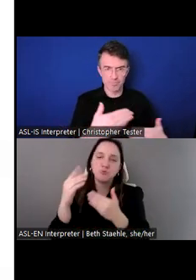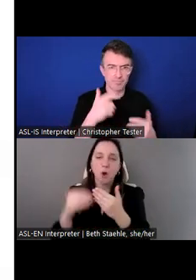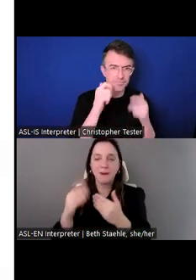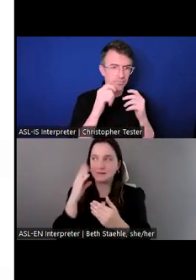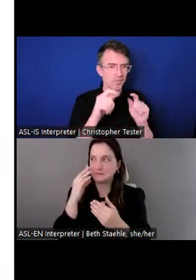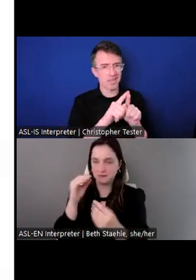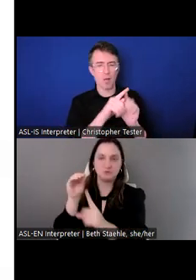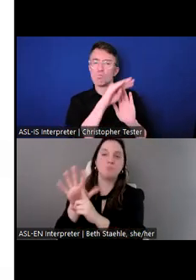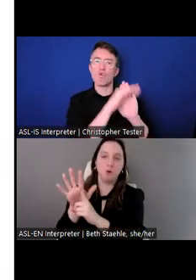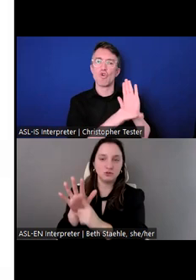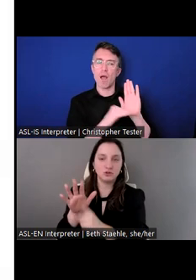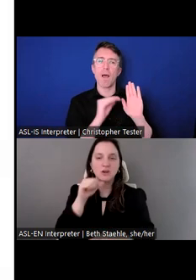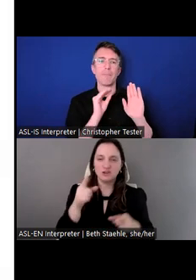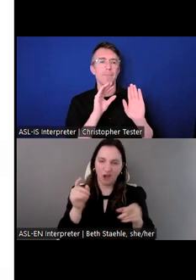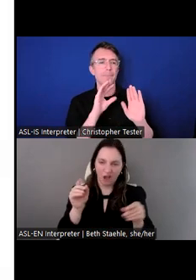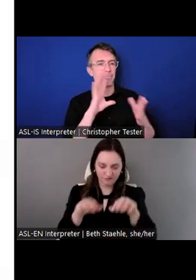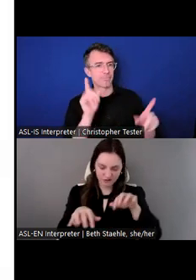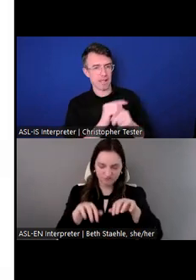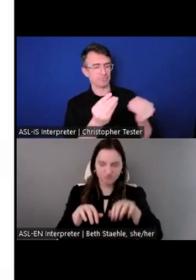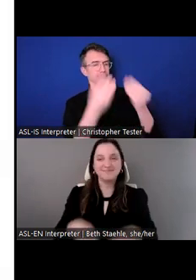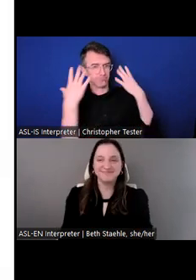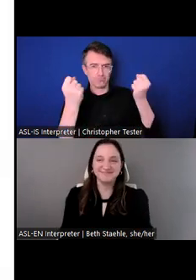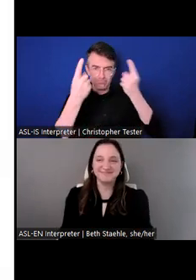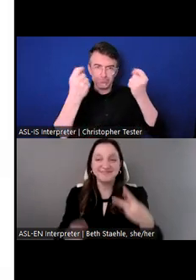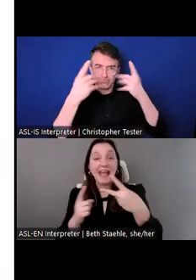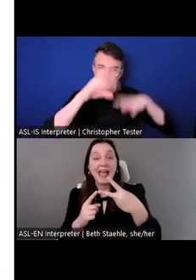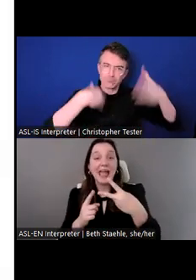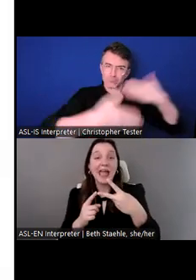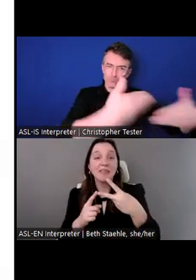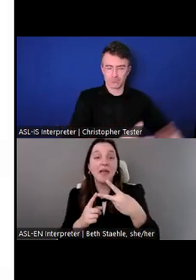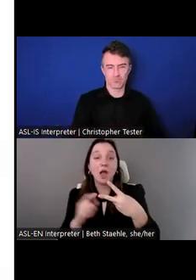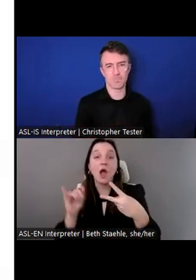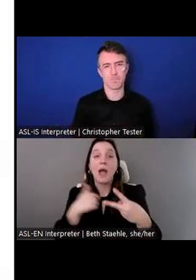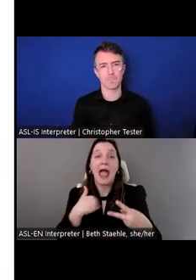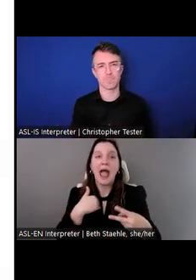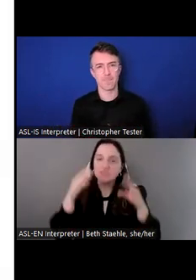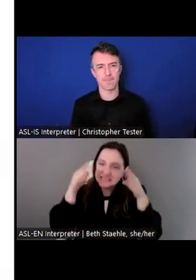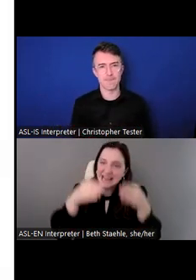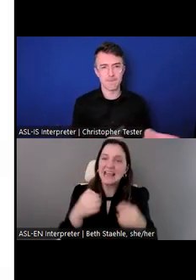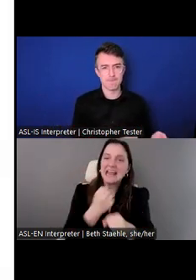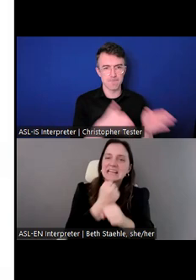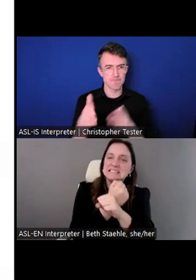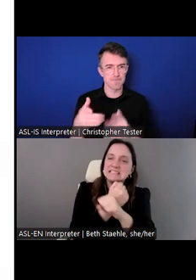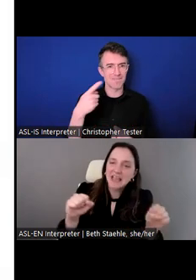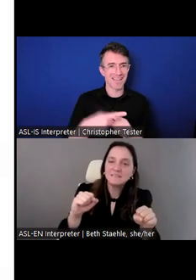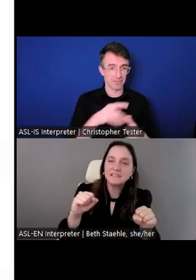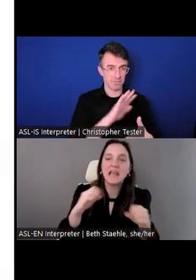We have an amazing and dedicated safety and security team who helps arrange and coordinate